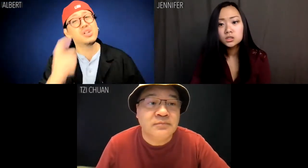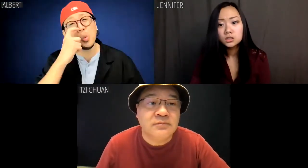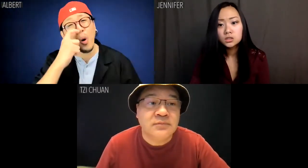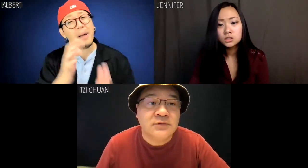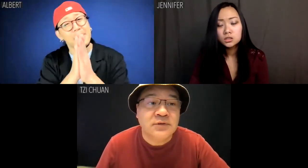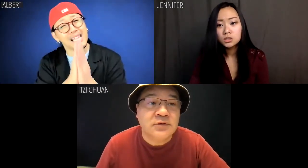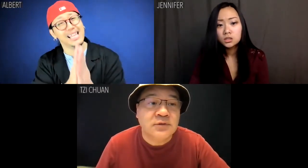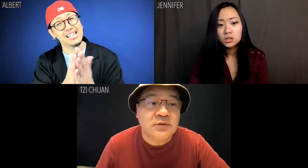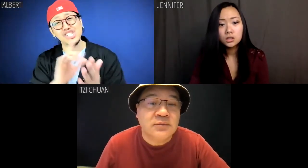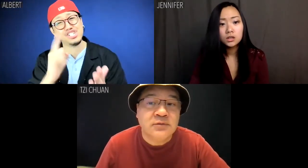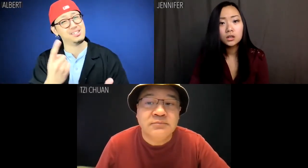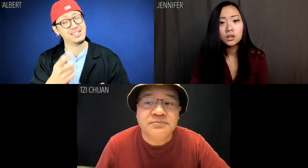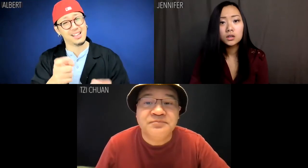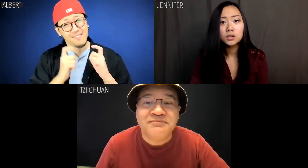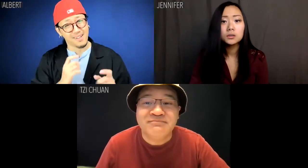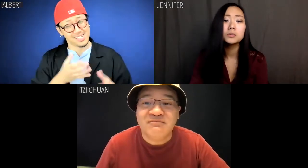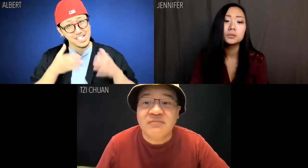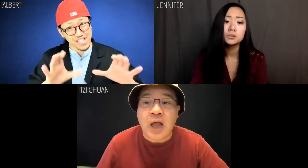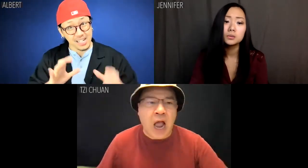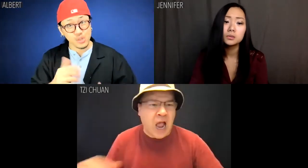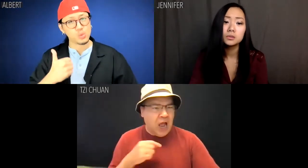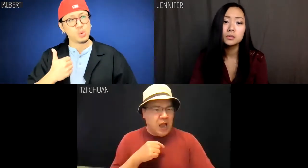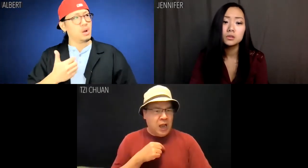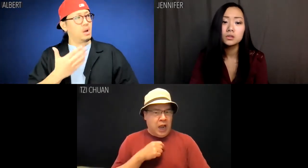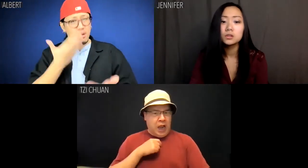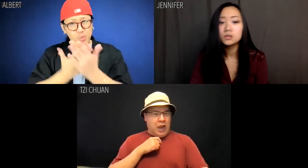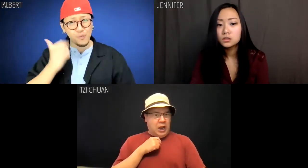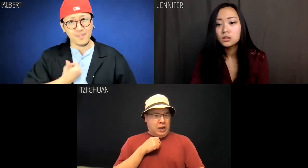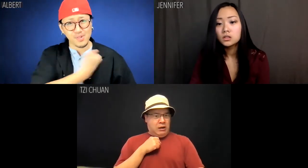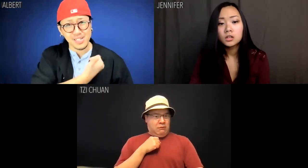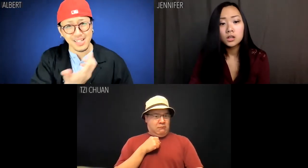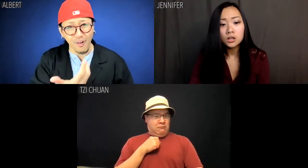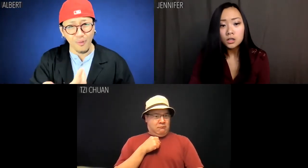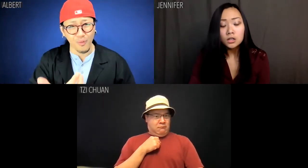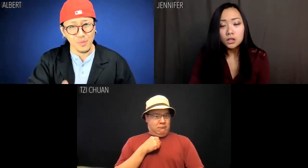Albert: Tzi Chuan, please just give us a chance to redeem ourselves.